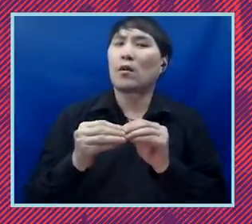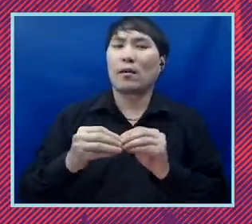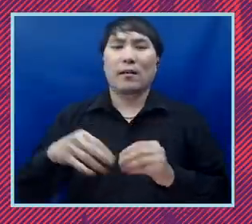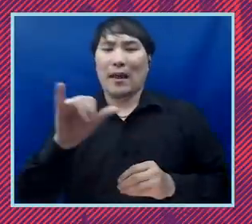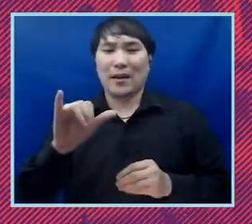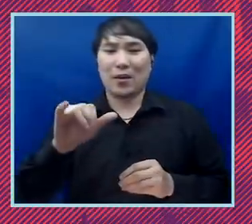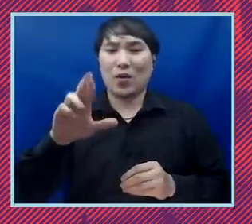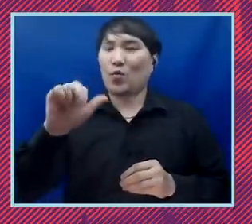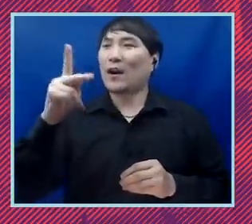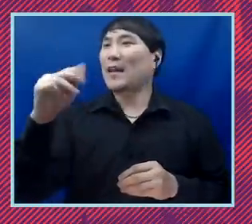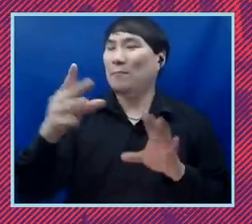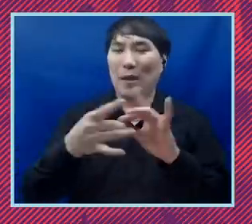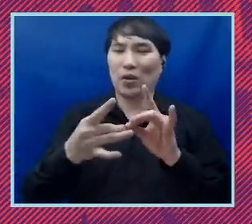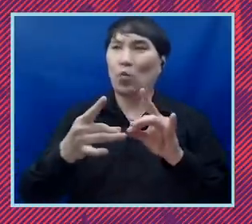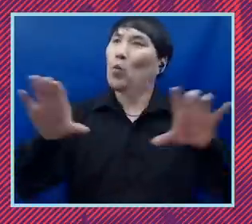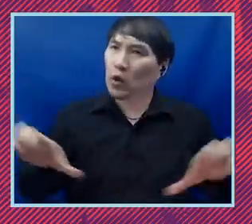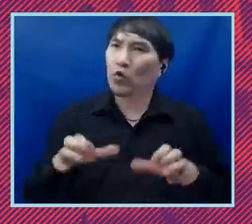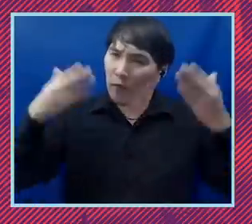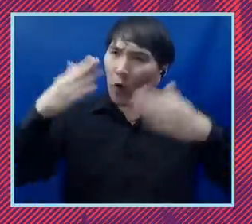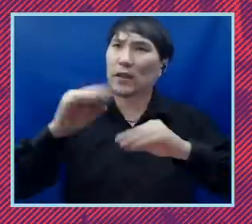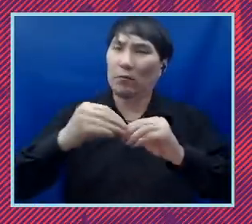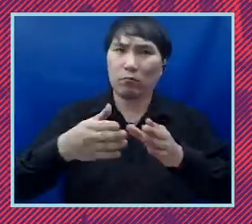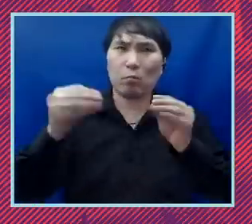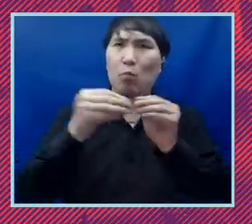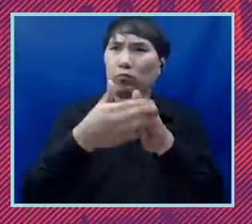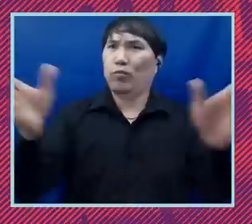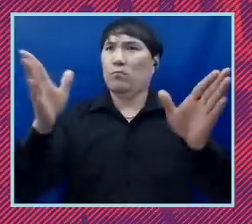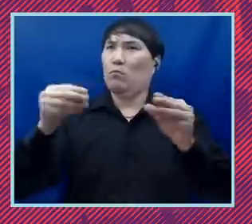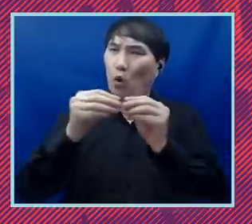was talking about and so part of the systemic equality agenda is addressing some of the barriers